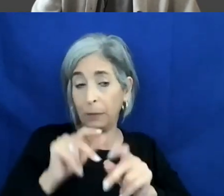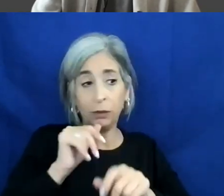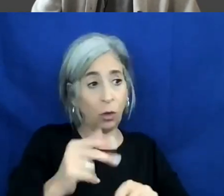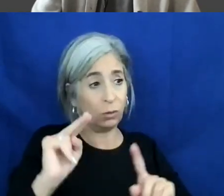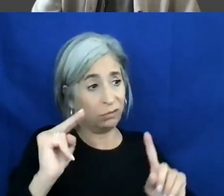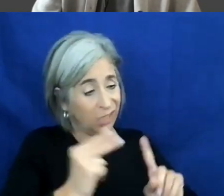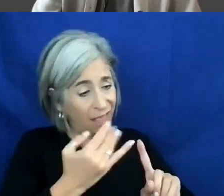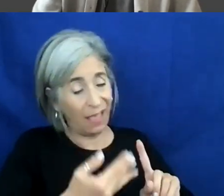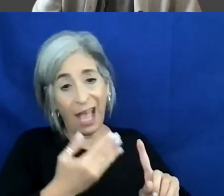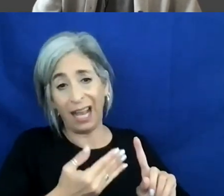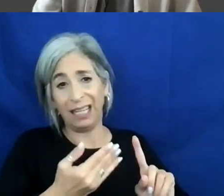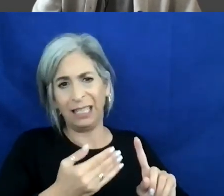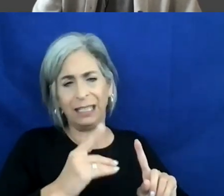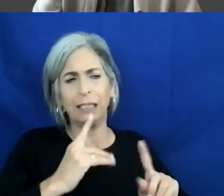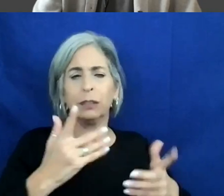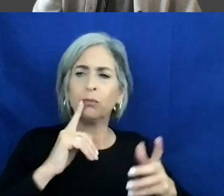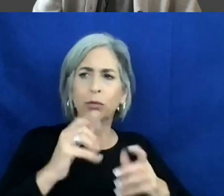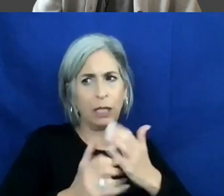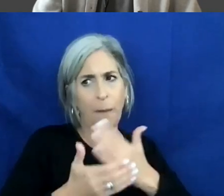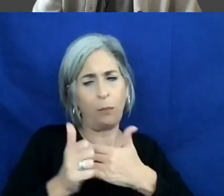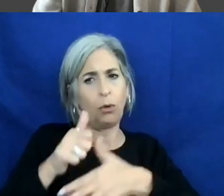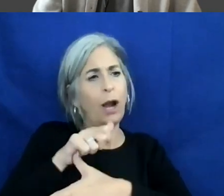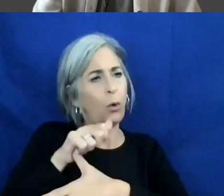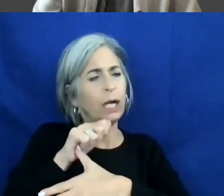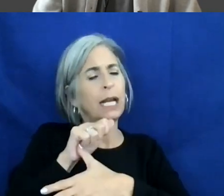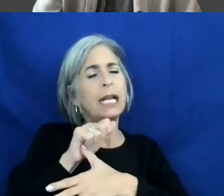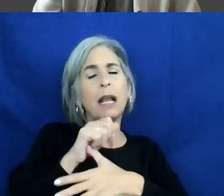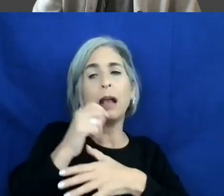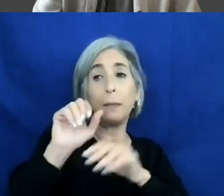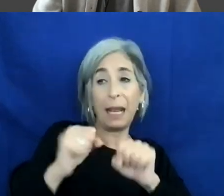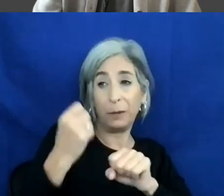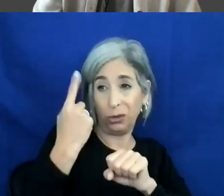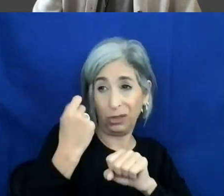it is running priorities. So just being able to understand. This is a step-by-step